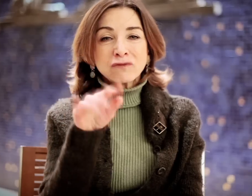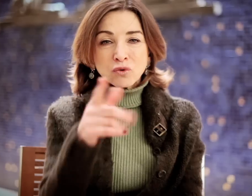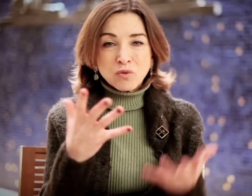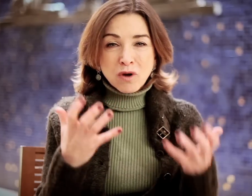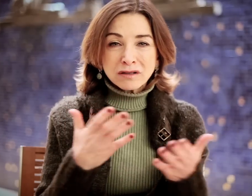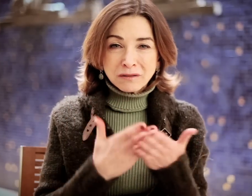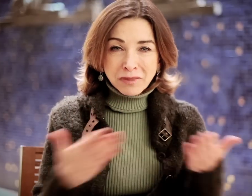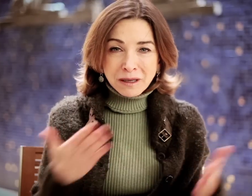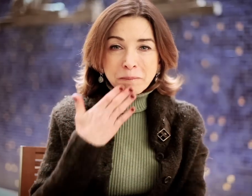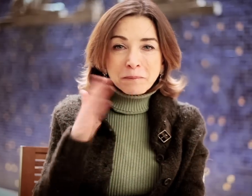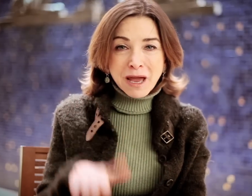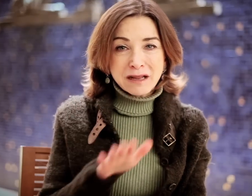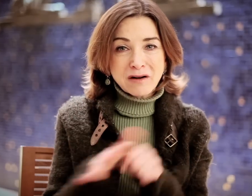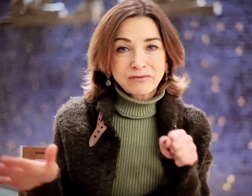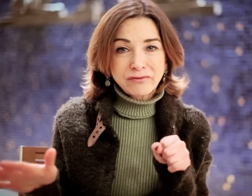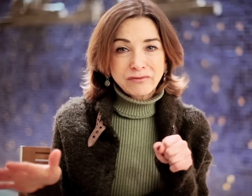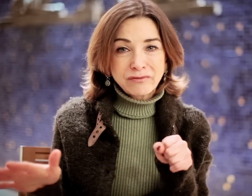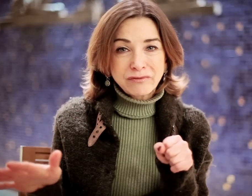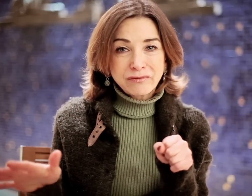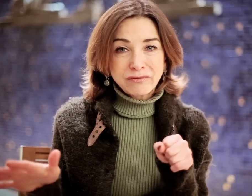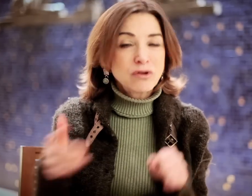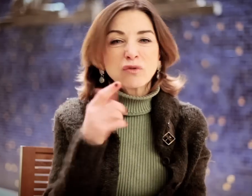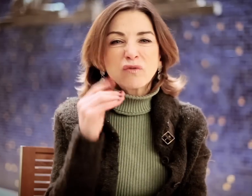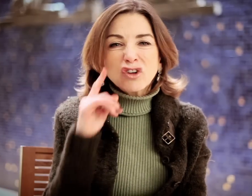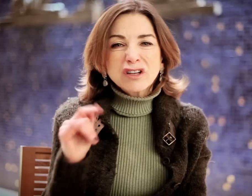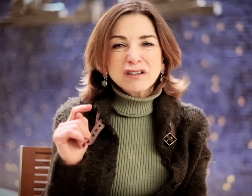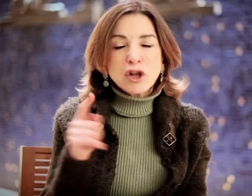If you want something bad enough, go for it.